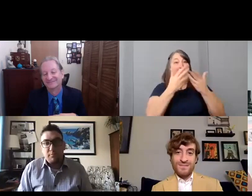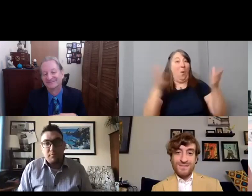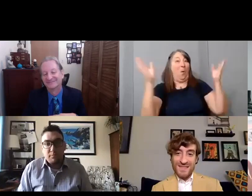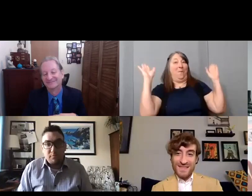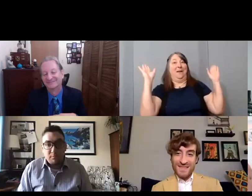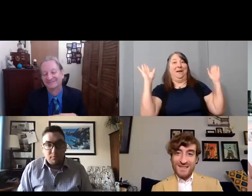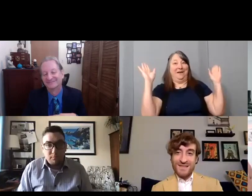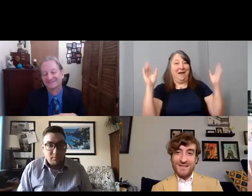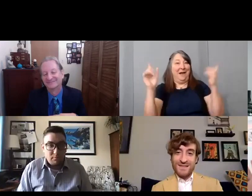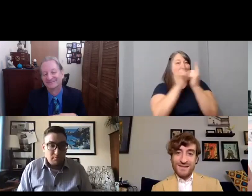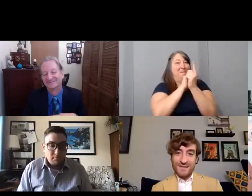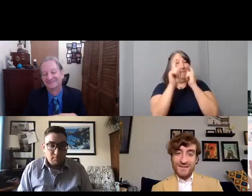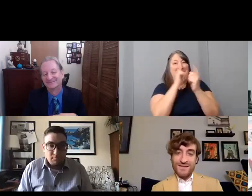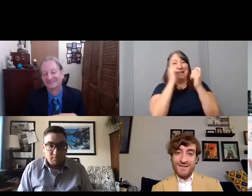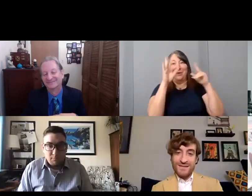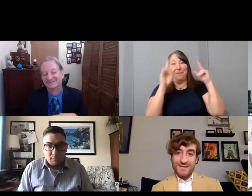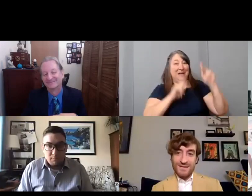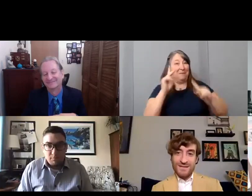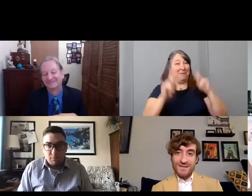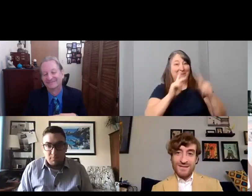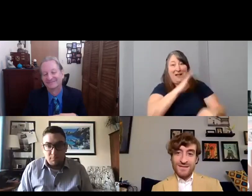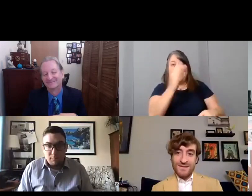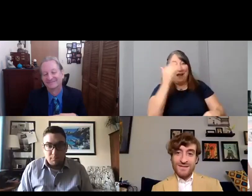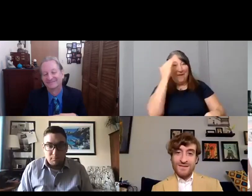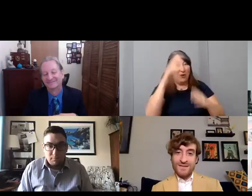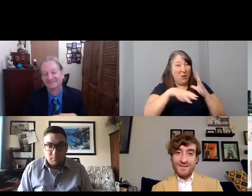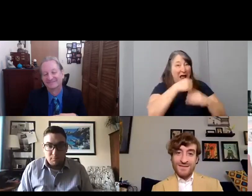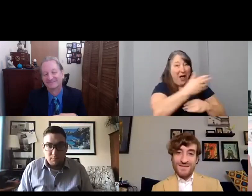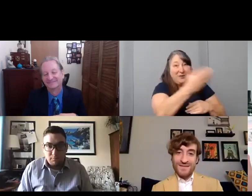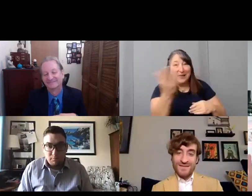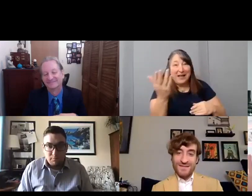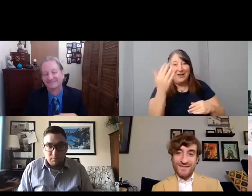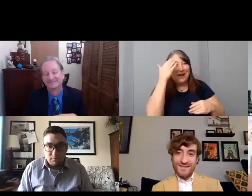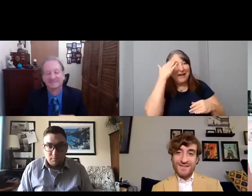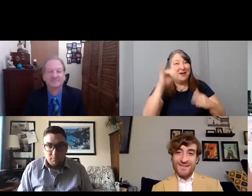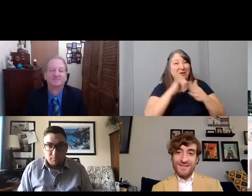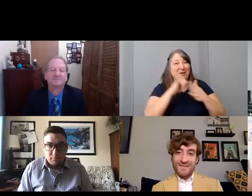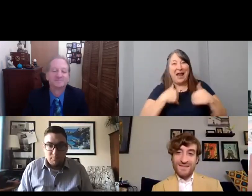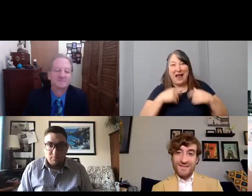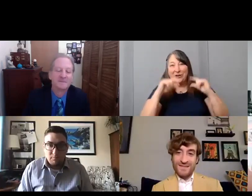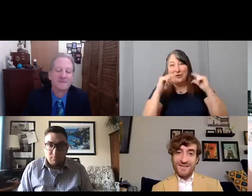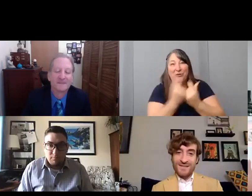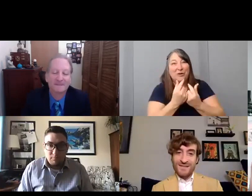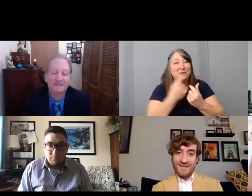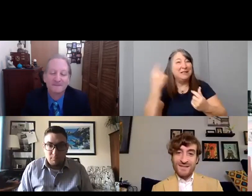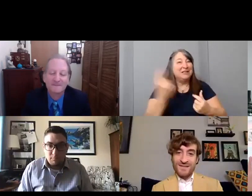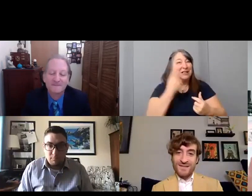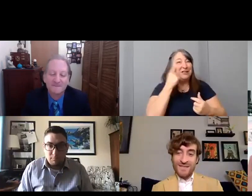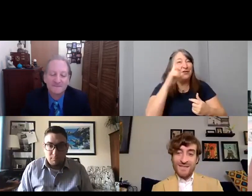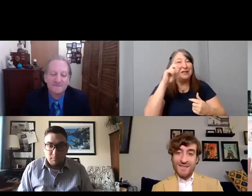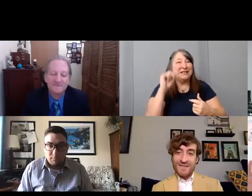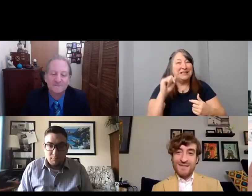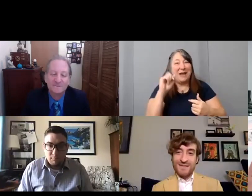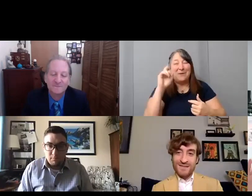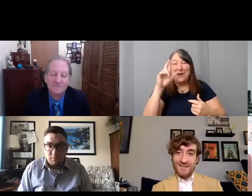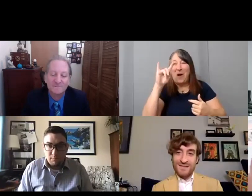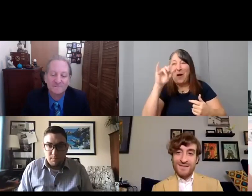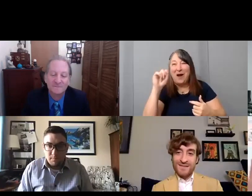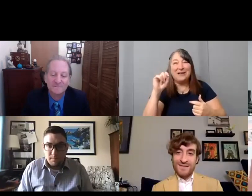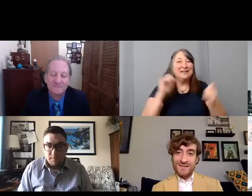I never knew were out there. I didn't know there was groups and things just for disabled artists and actors and filmmakers. And